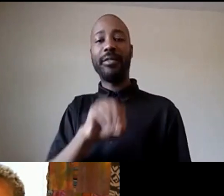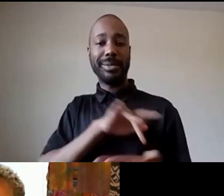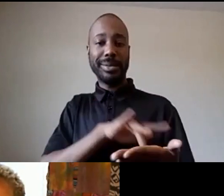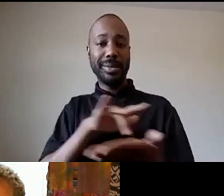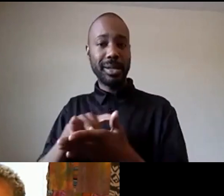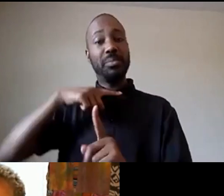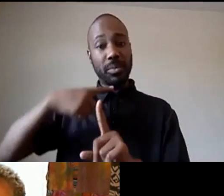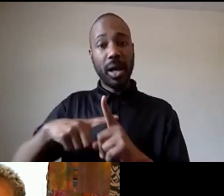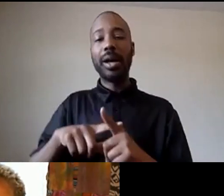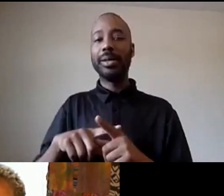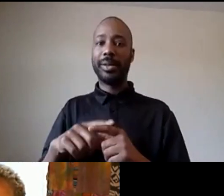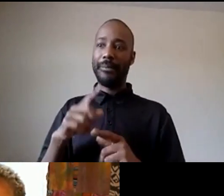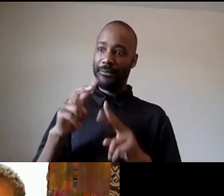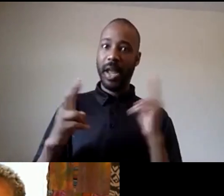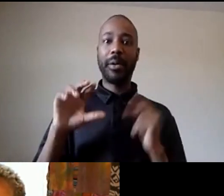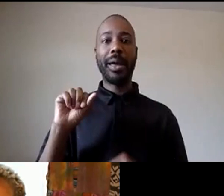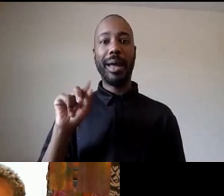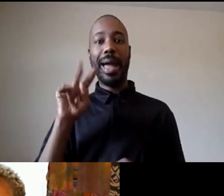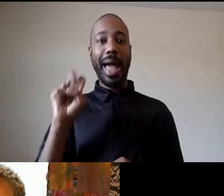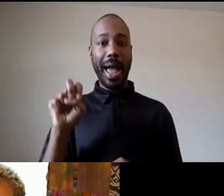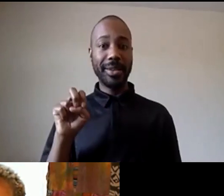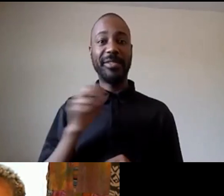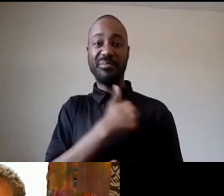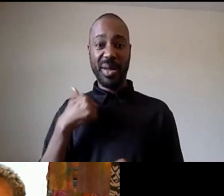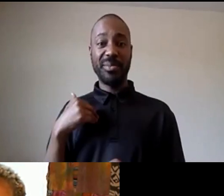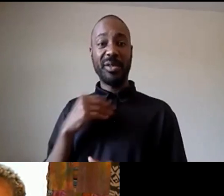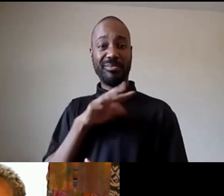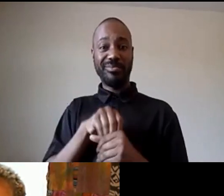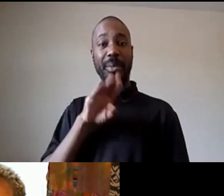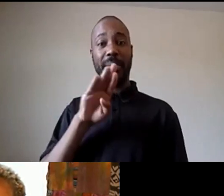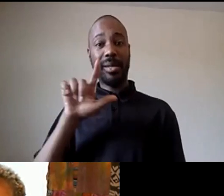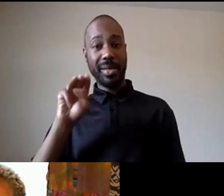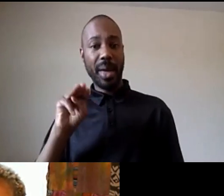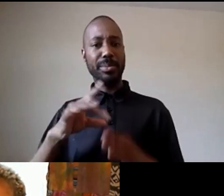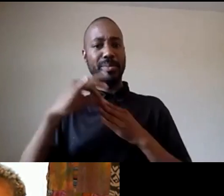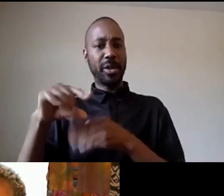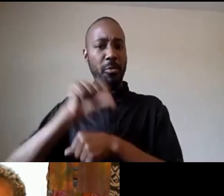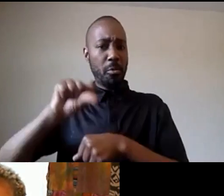angeles is leading the work on your campus so please come out my phone is acting up but